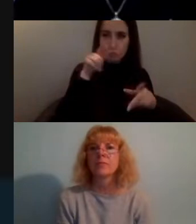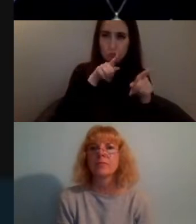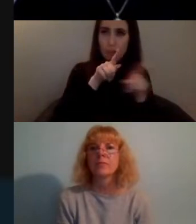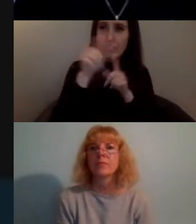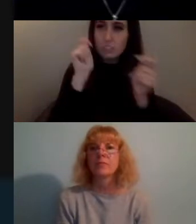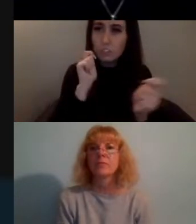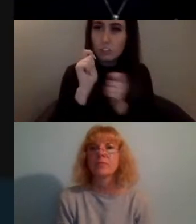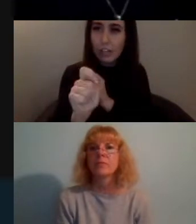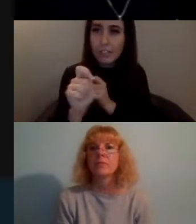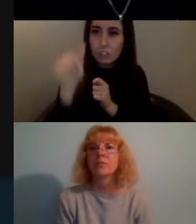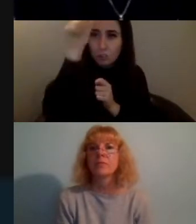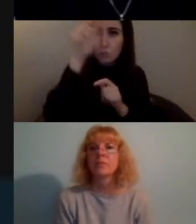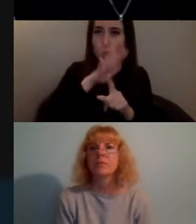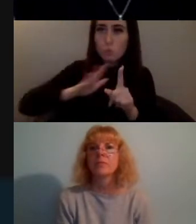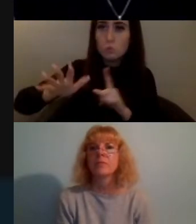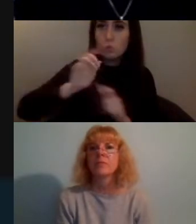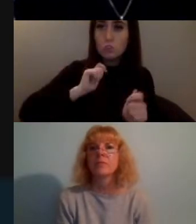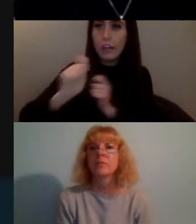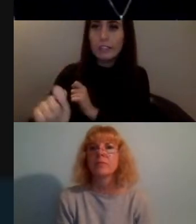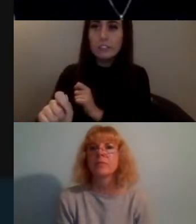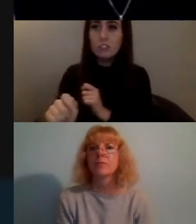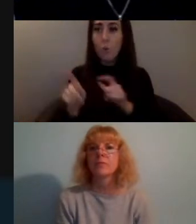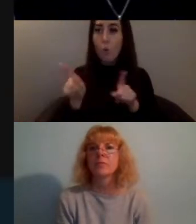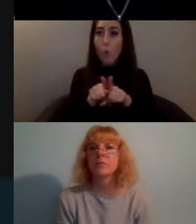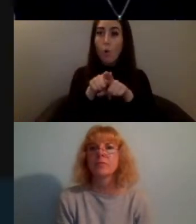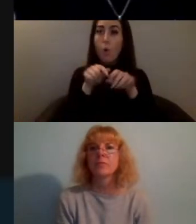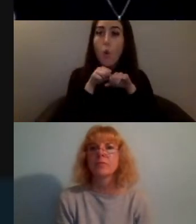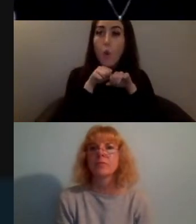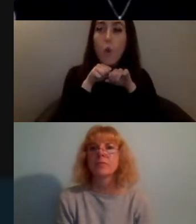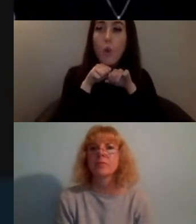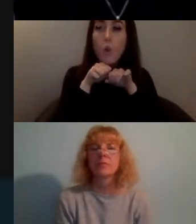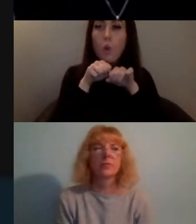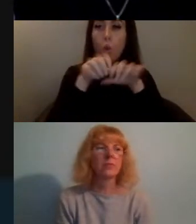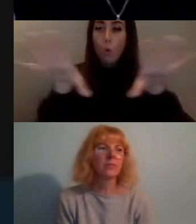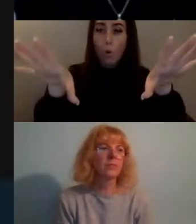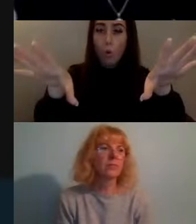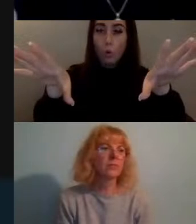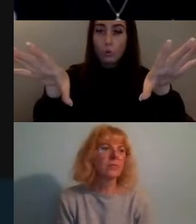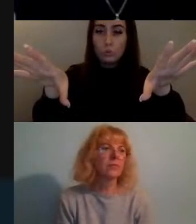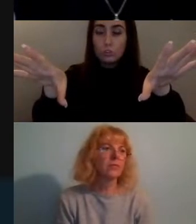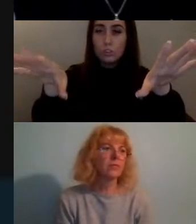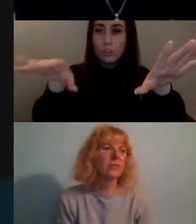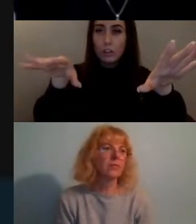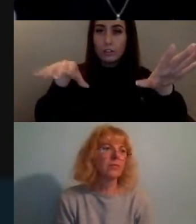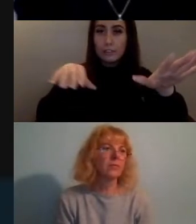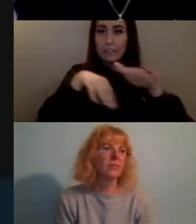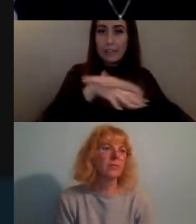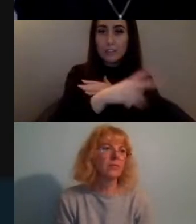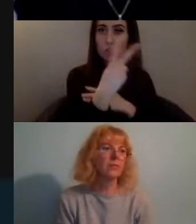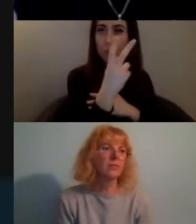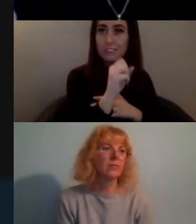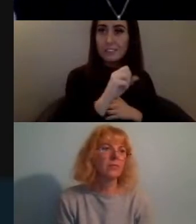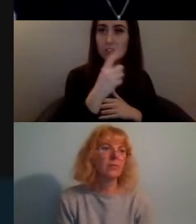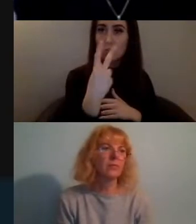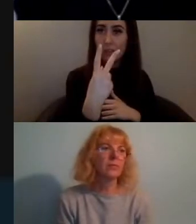we're launching a new e-zine in 2021 which will provide uplifting artwork and educational